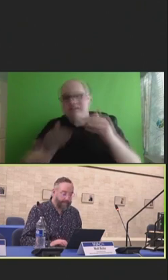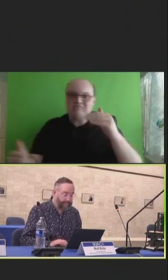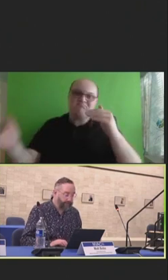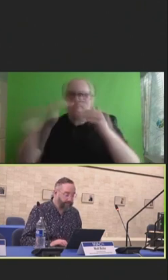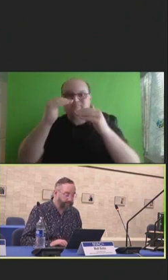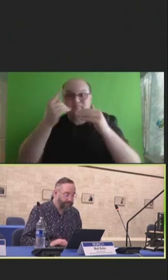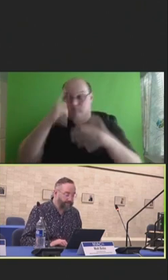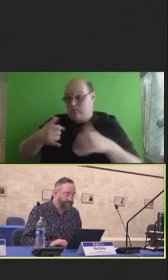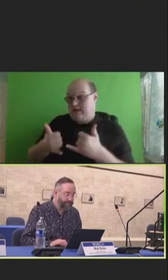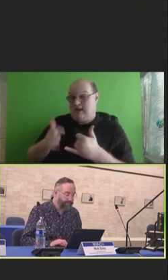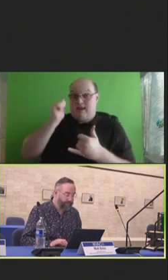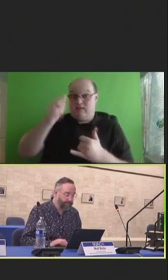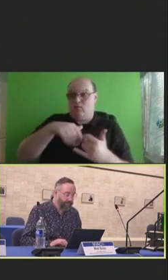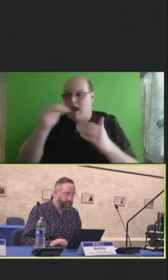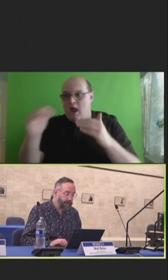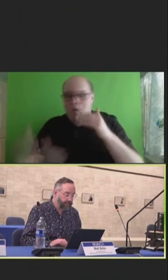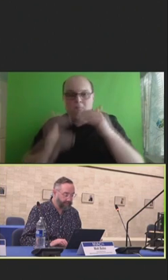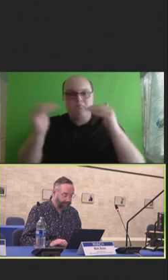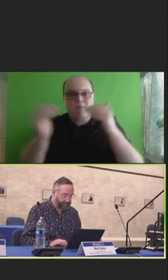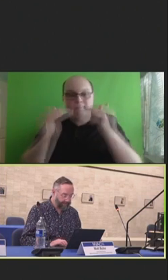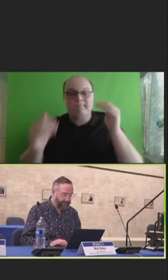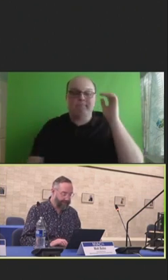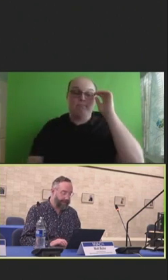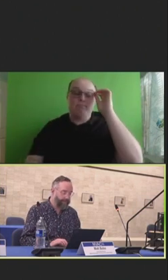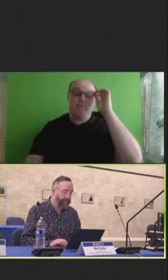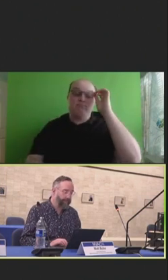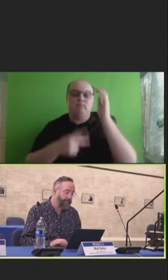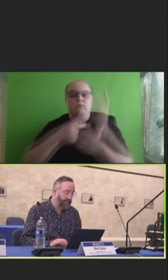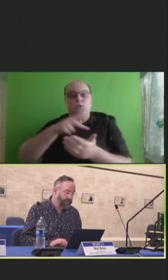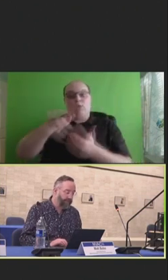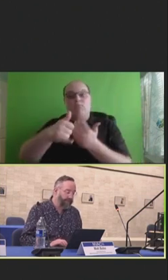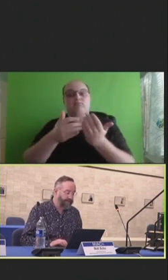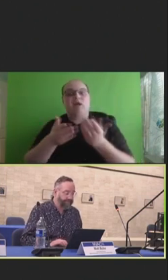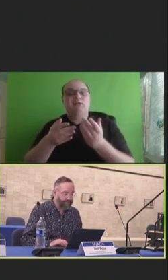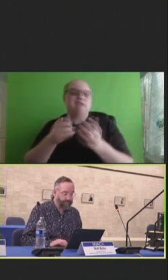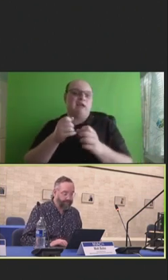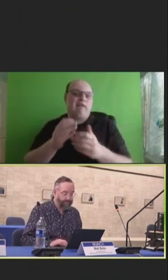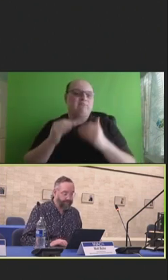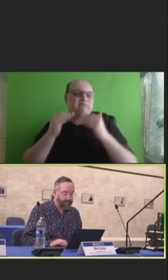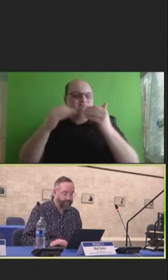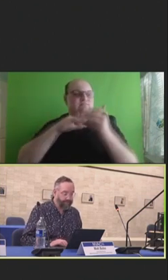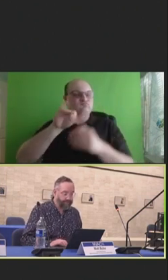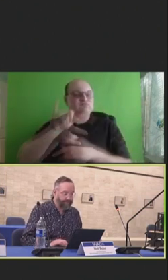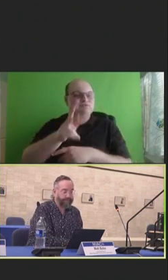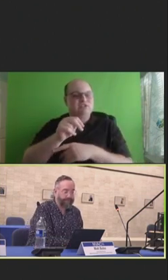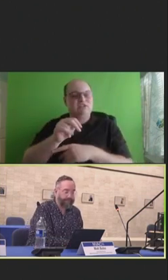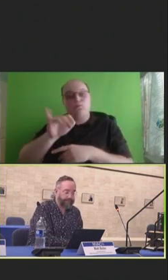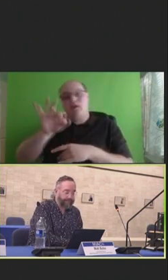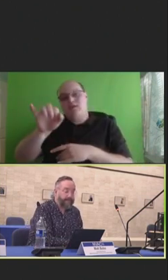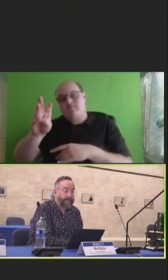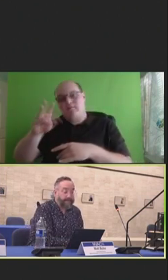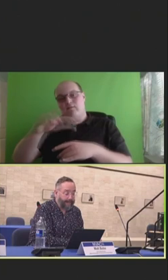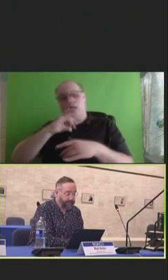In terms of some project updates, throughout January and February, NACCHO conducted its